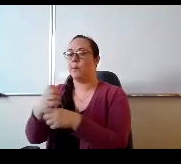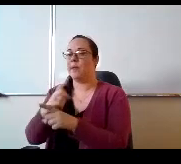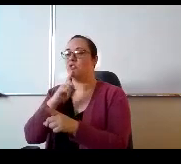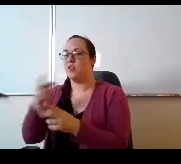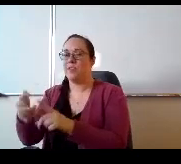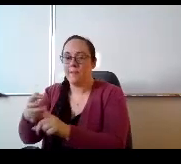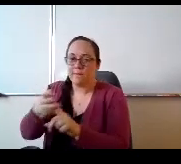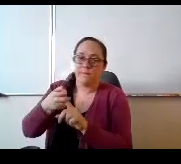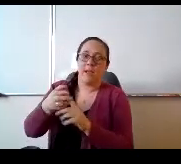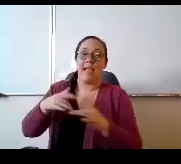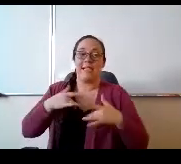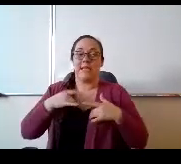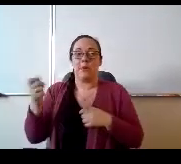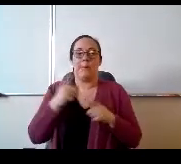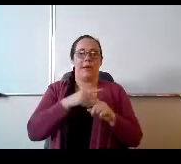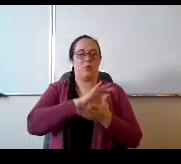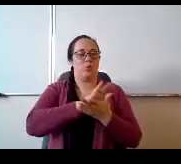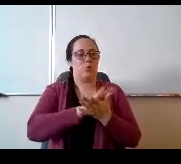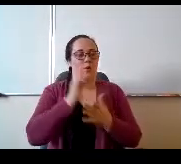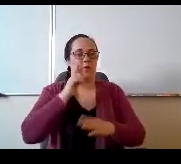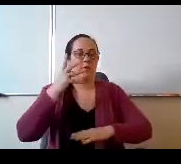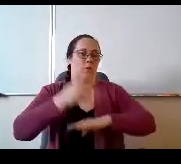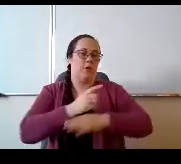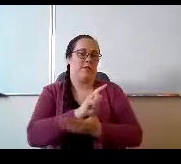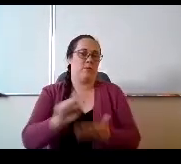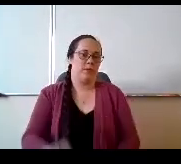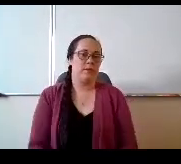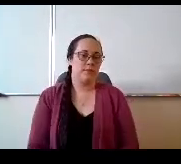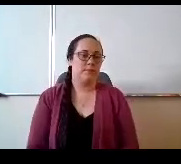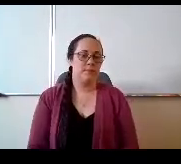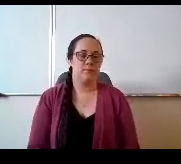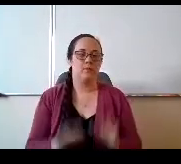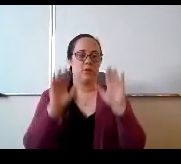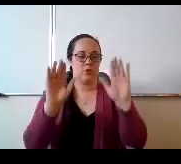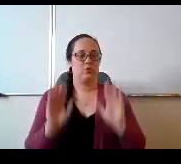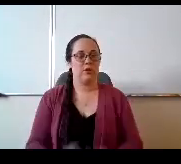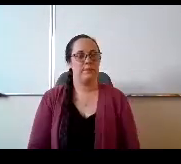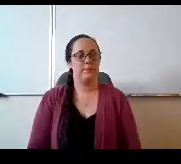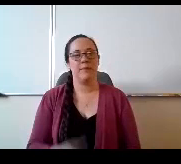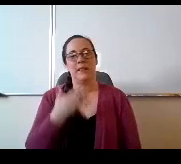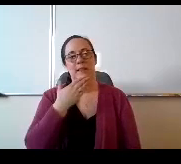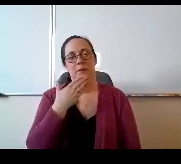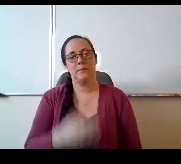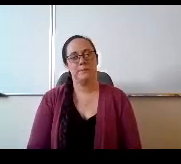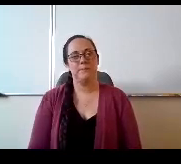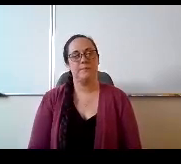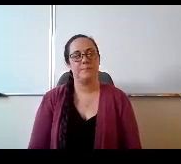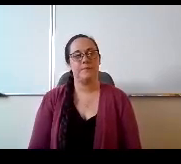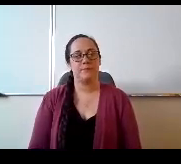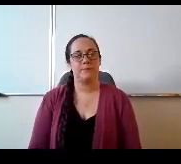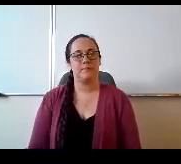there for the four days a week. Great, thank you. Thank Mr. Smith.